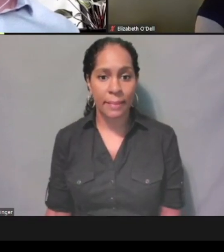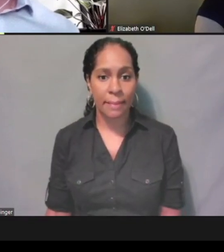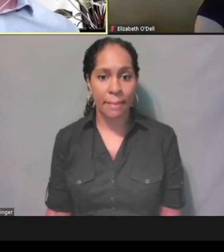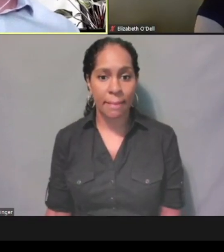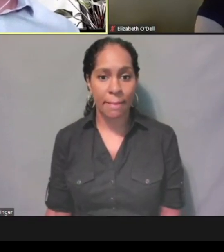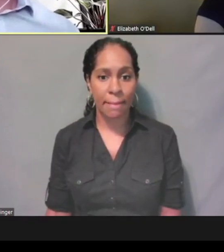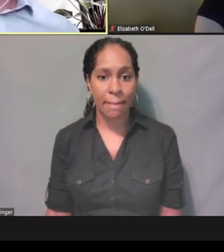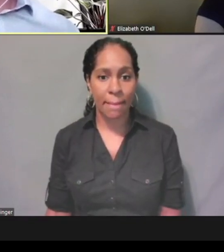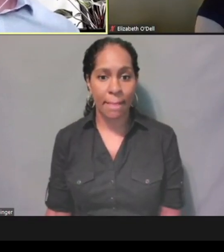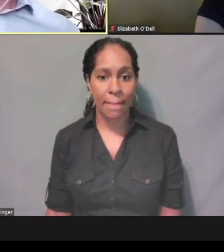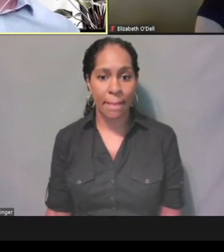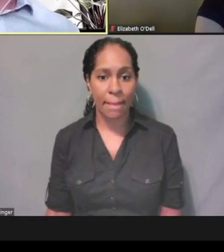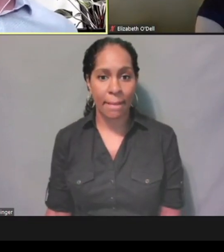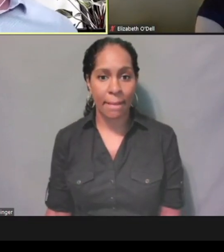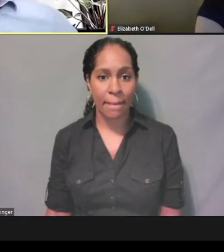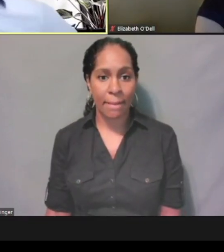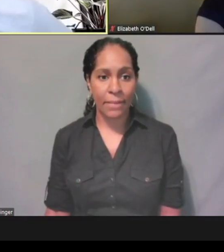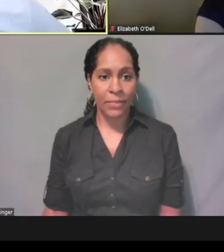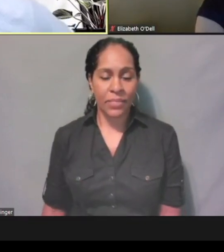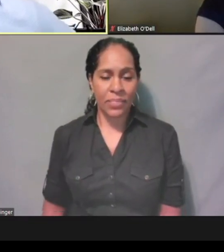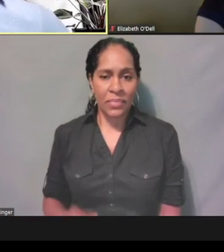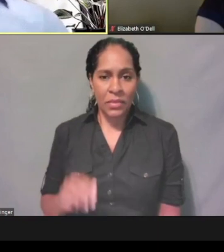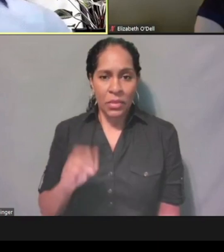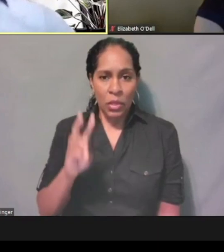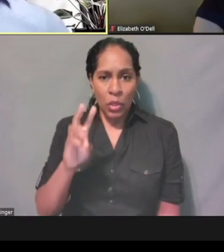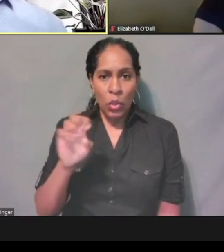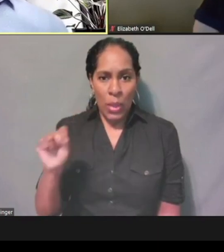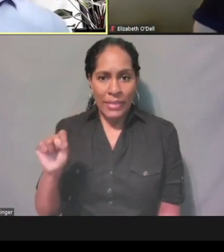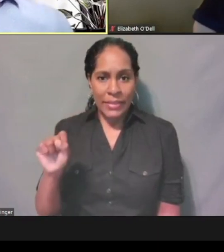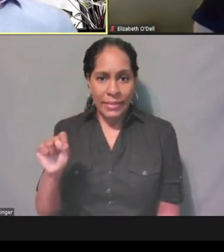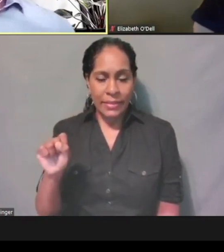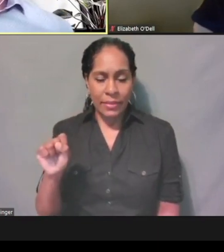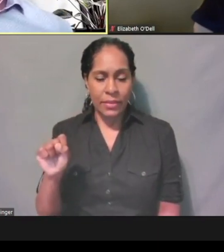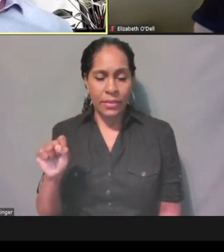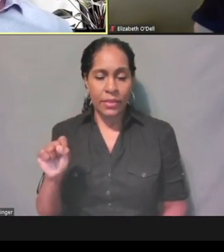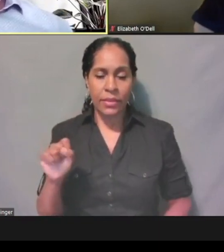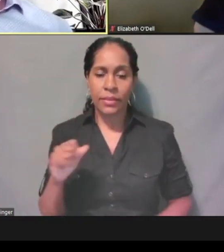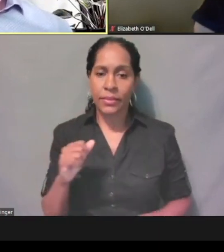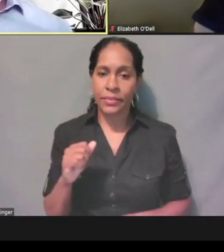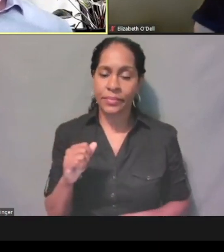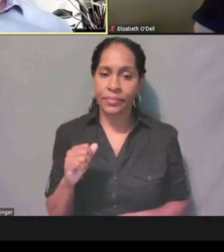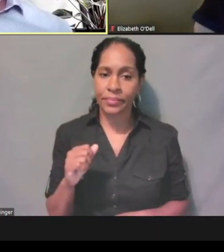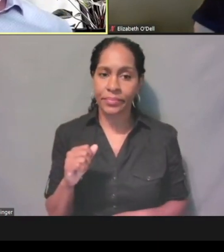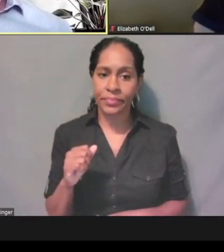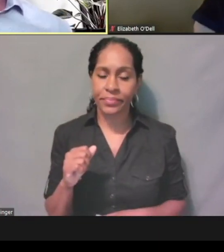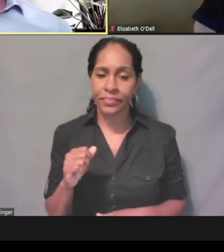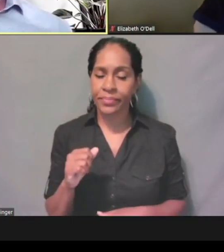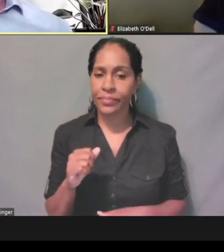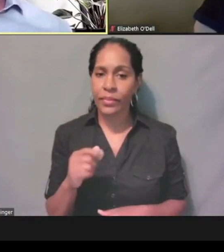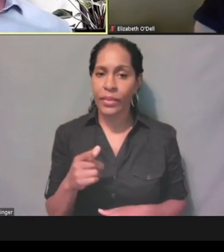I can kind of take that one on. That's where they would need to register a business in NCID.